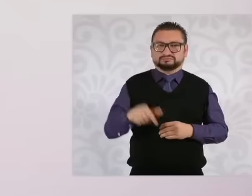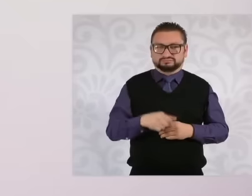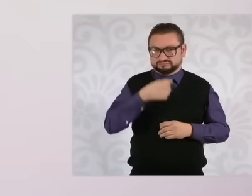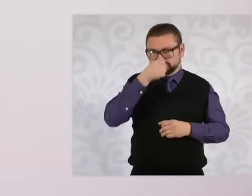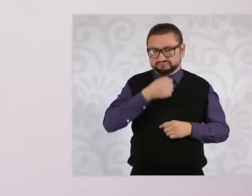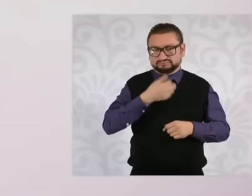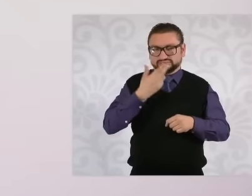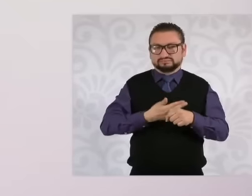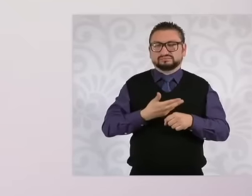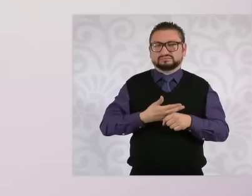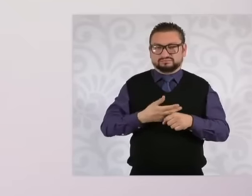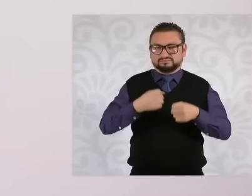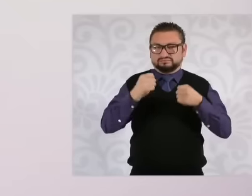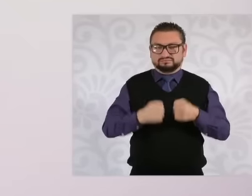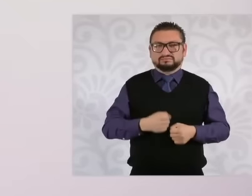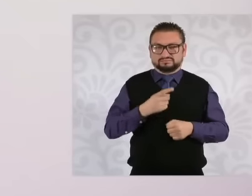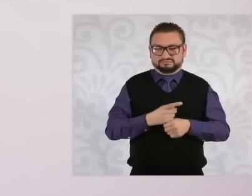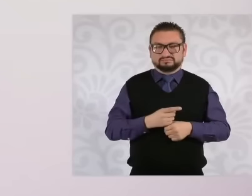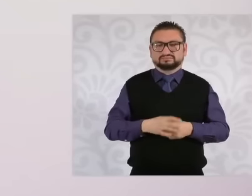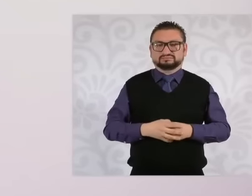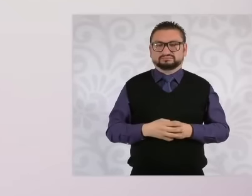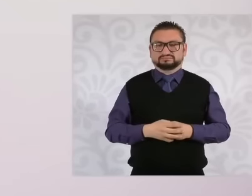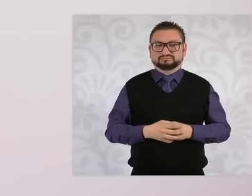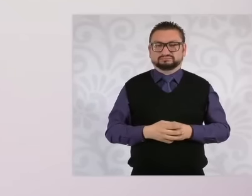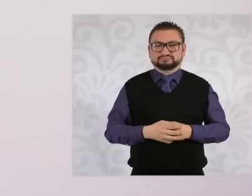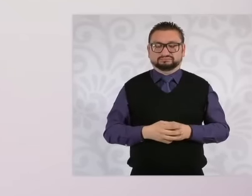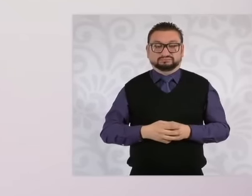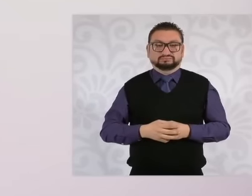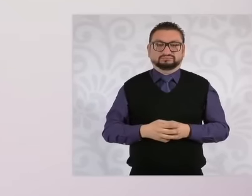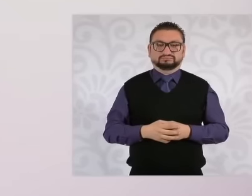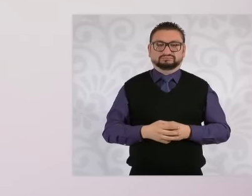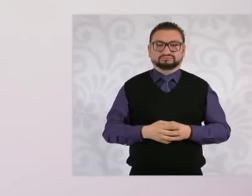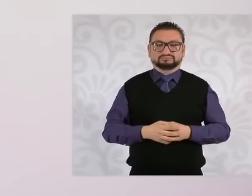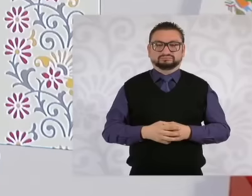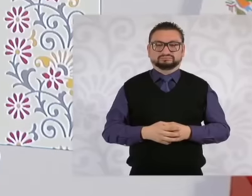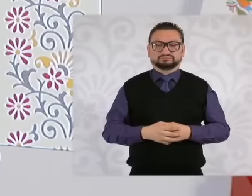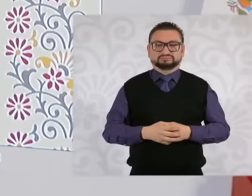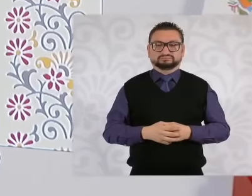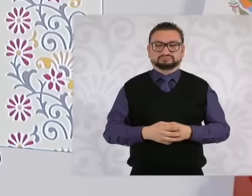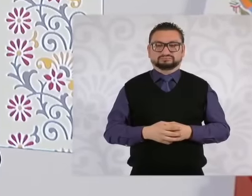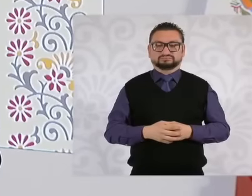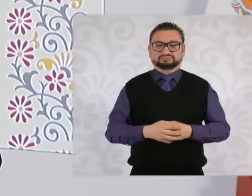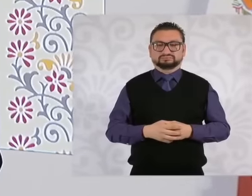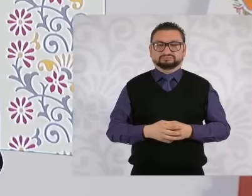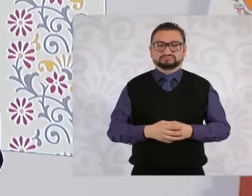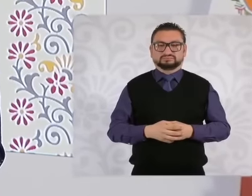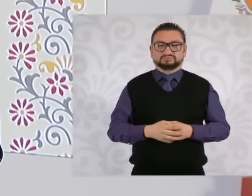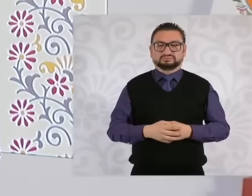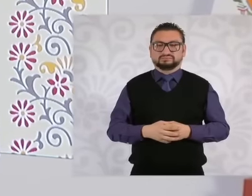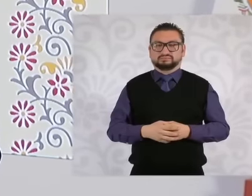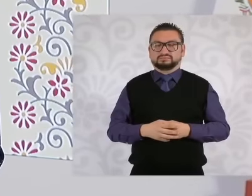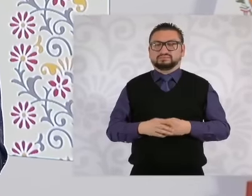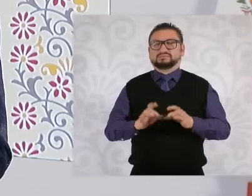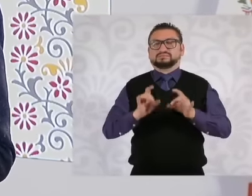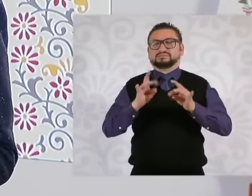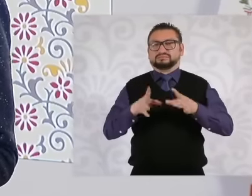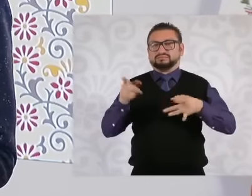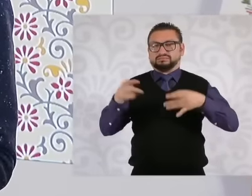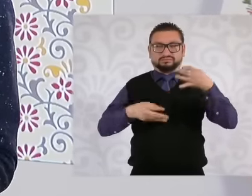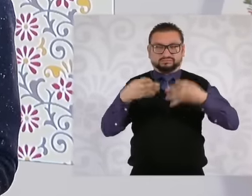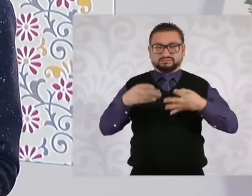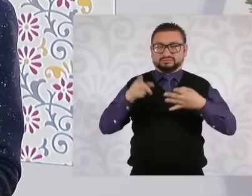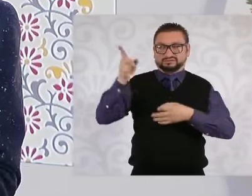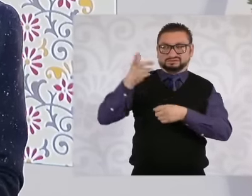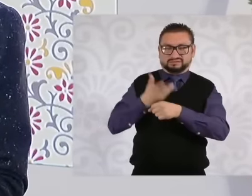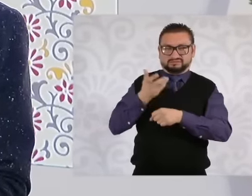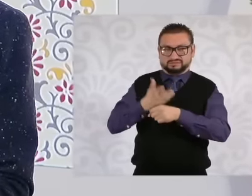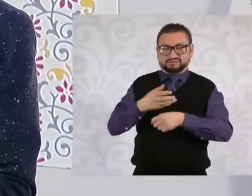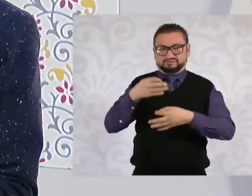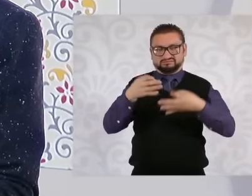security and a Jury in the United States That